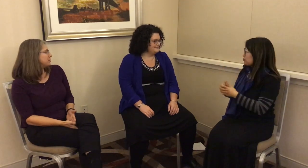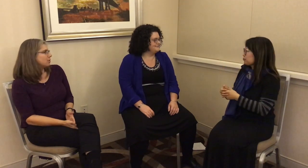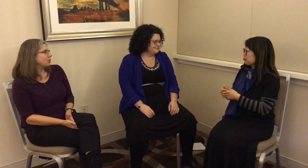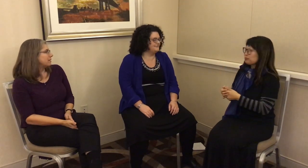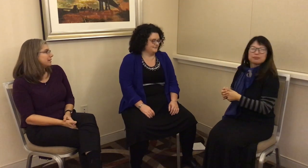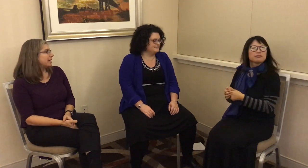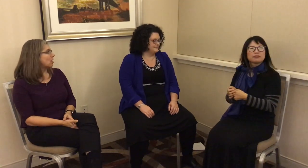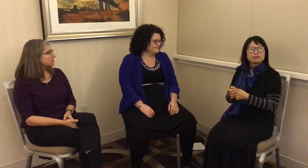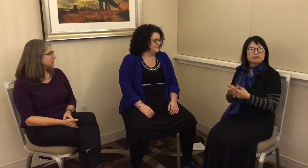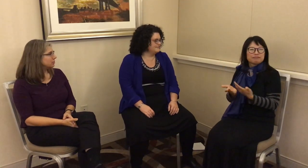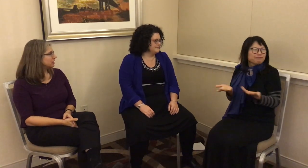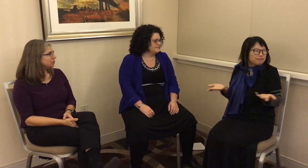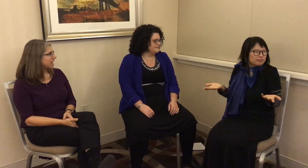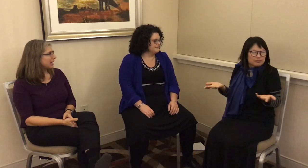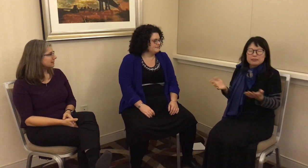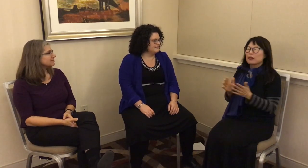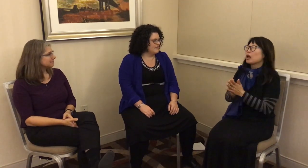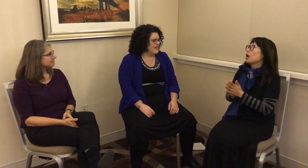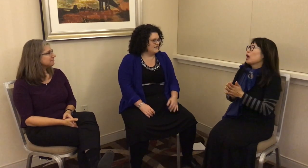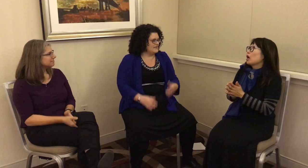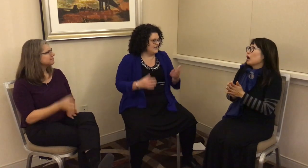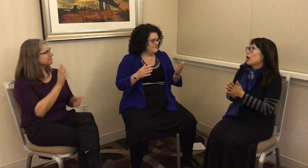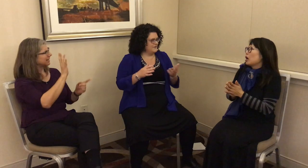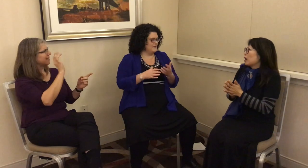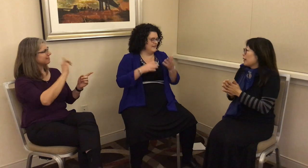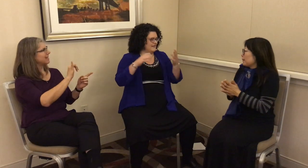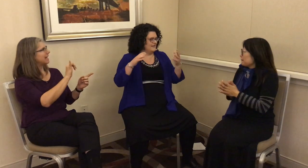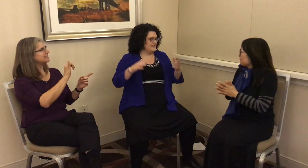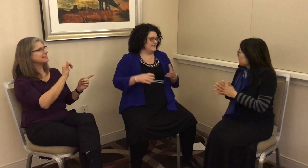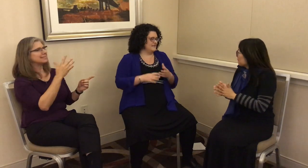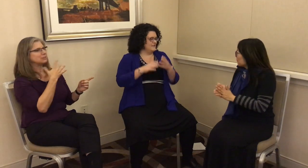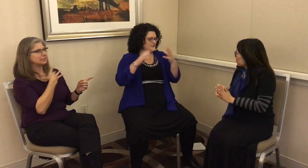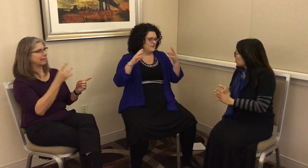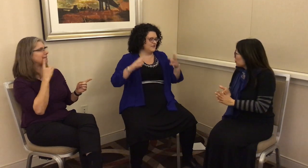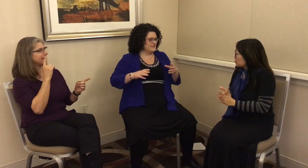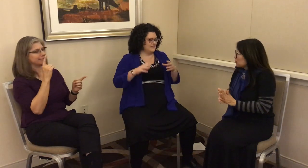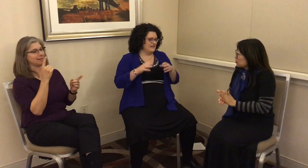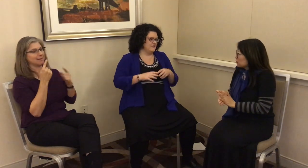have typical, everyday conversation and chat. G: This is kind of like the classic sociolinguistic